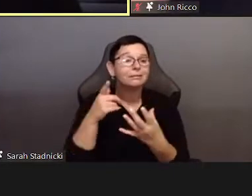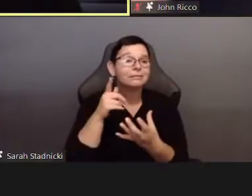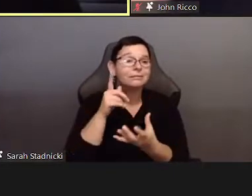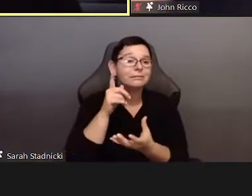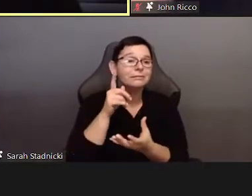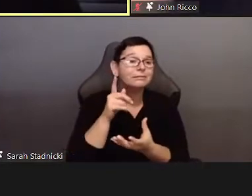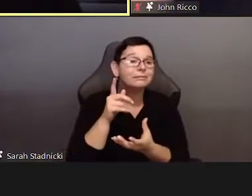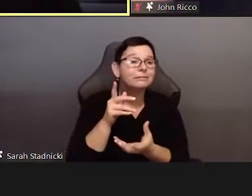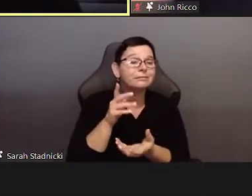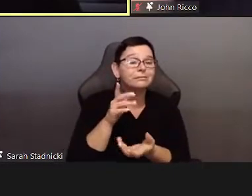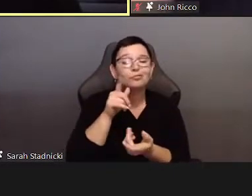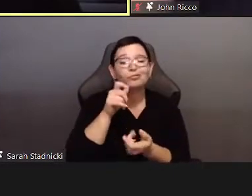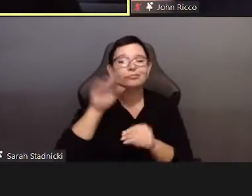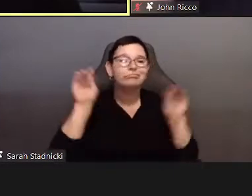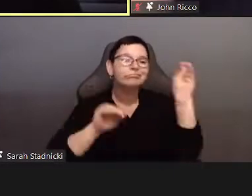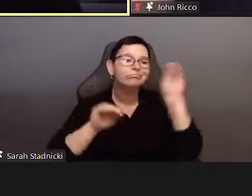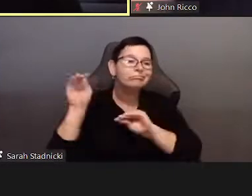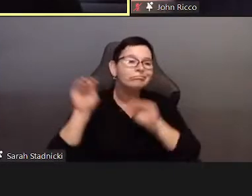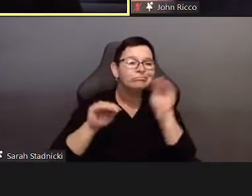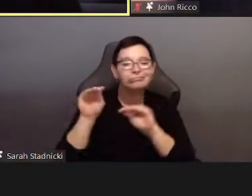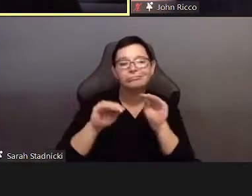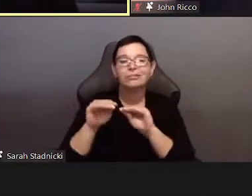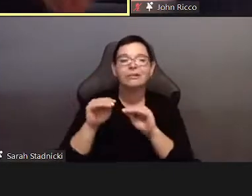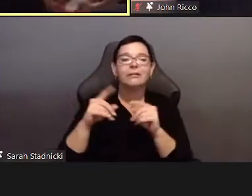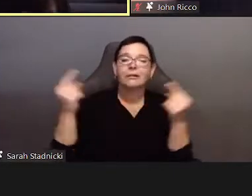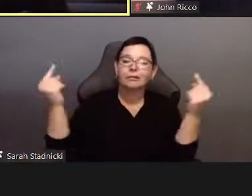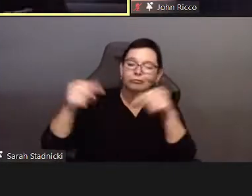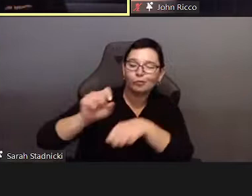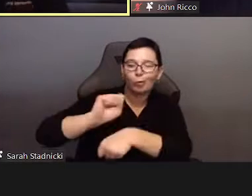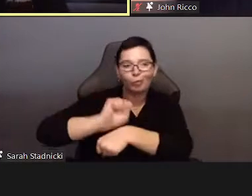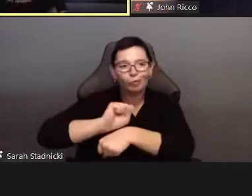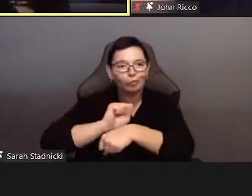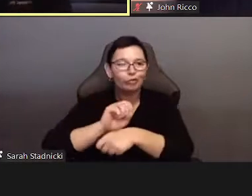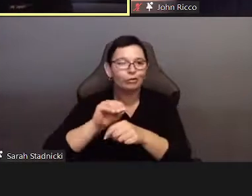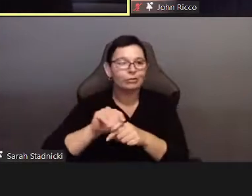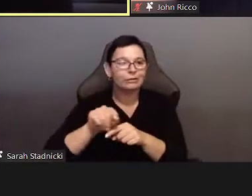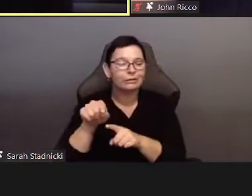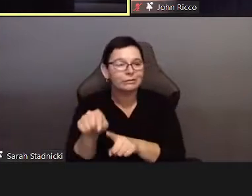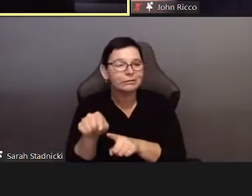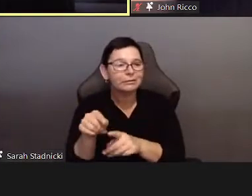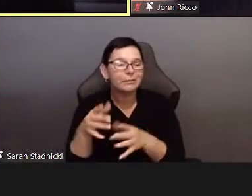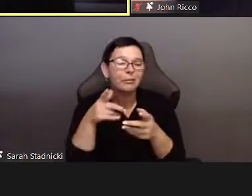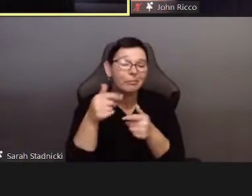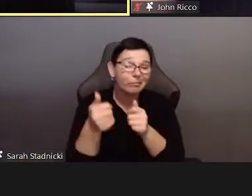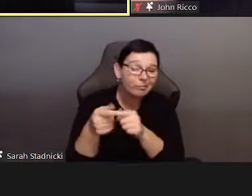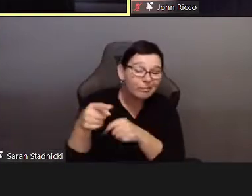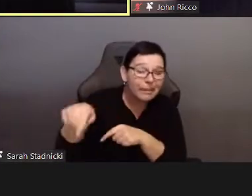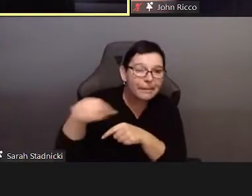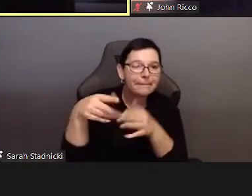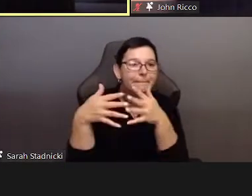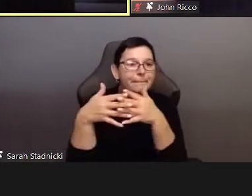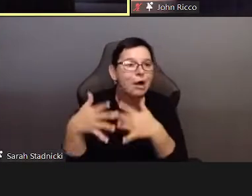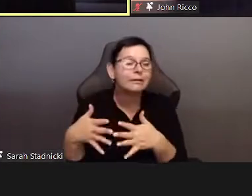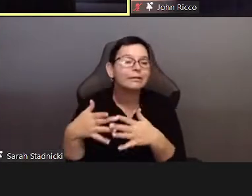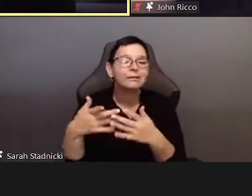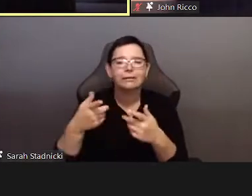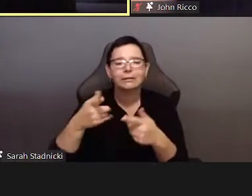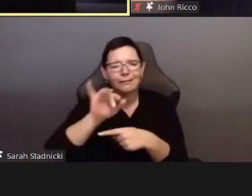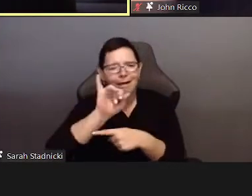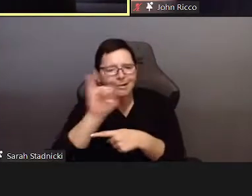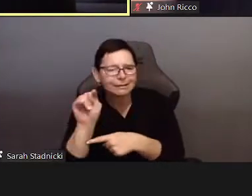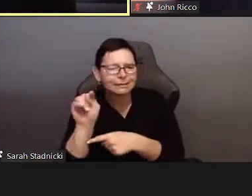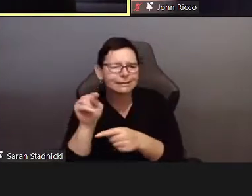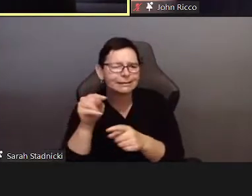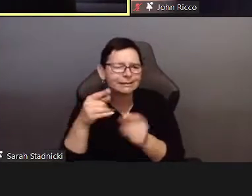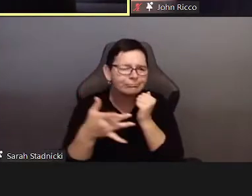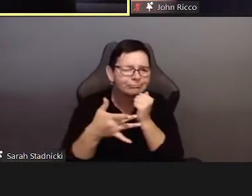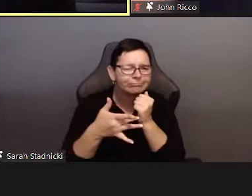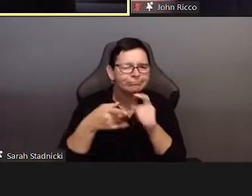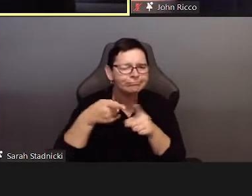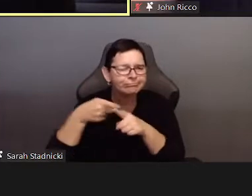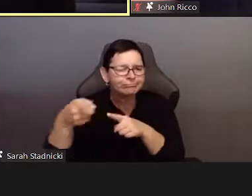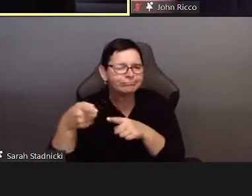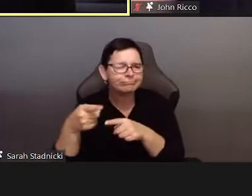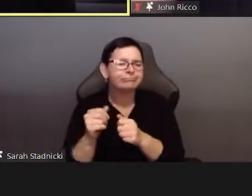During the pandemic, there was a really big tension that emerged in Berlin